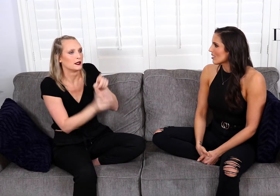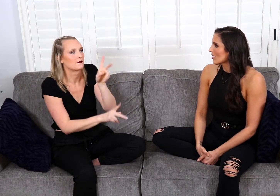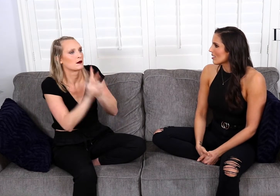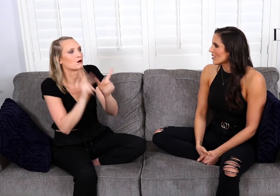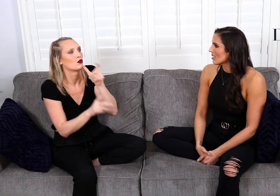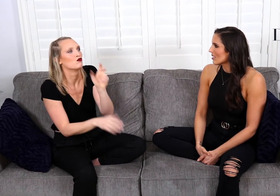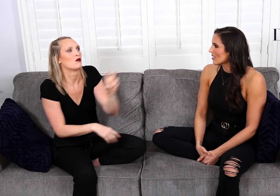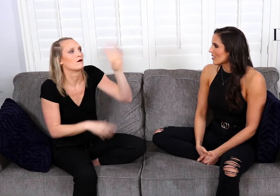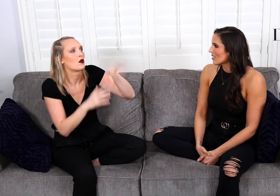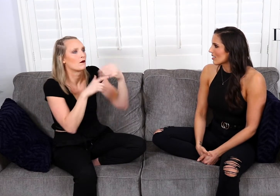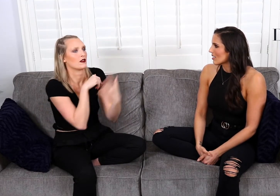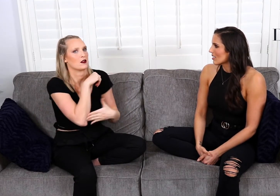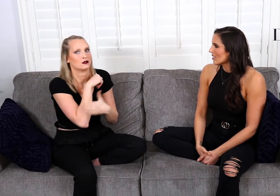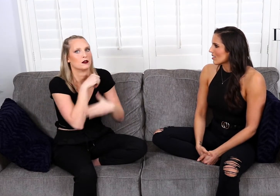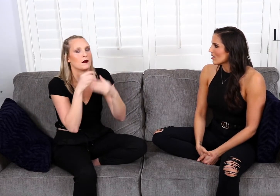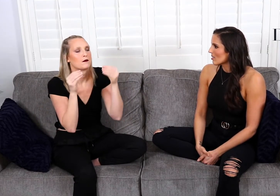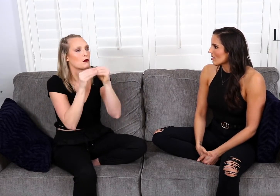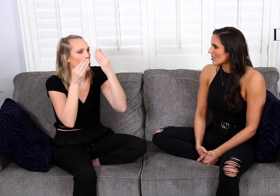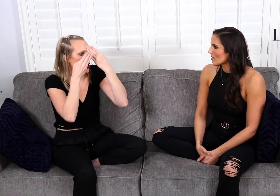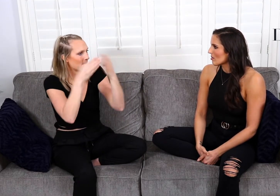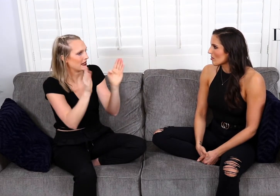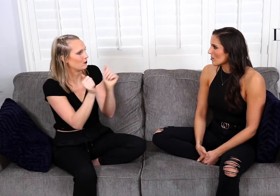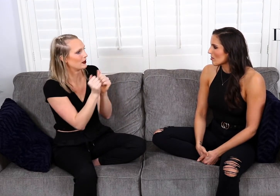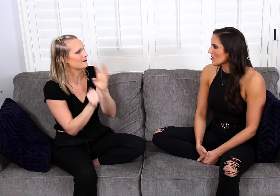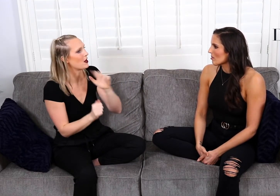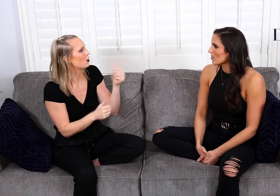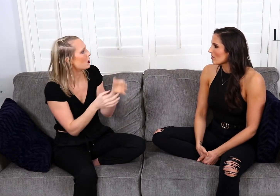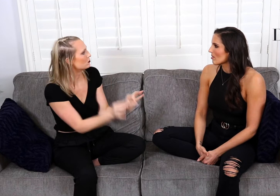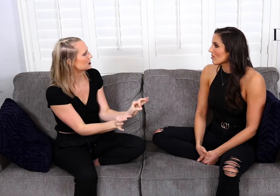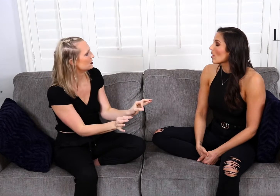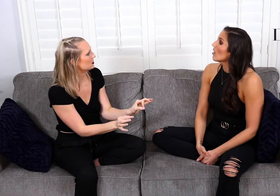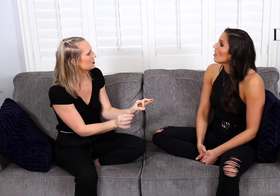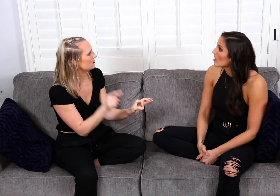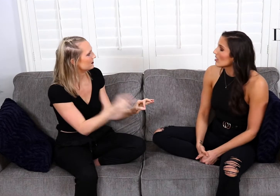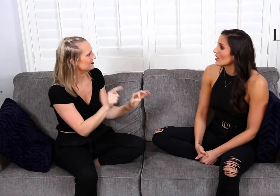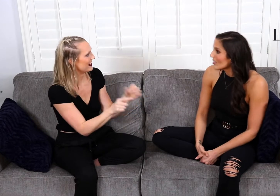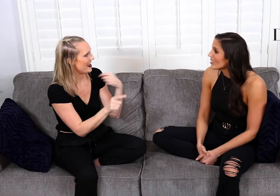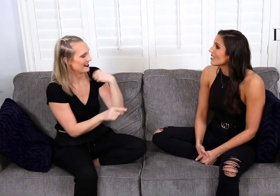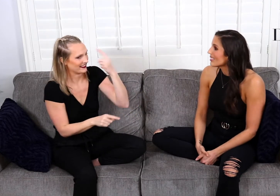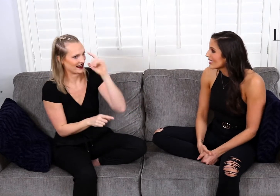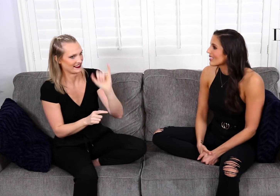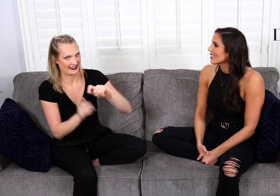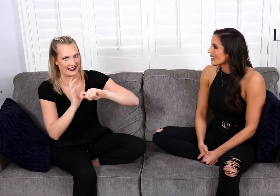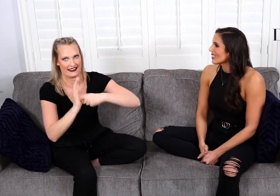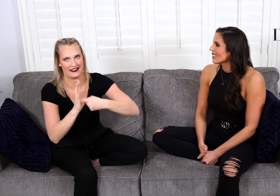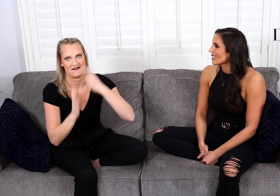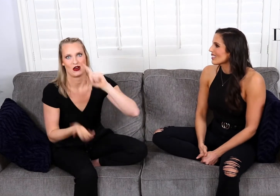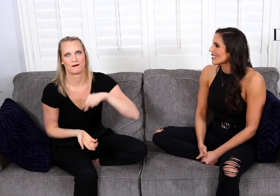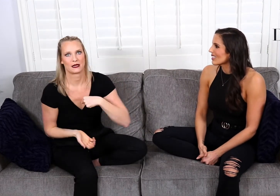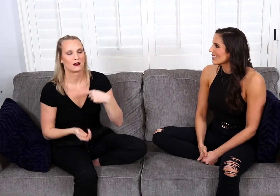who travel out of the country, they seem to be more open-minded with communicating in other languages and that's key for me.